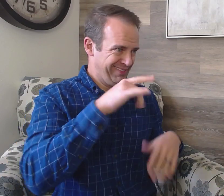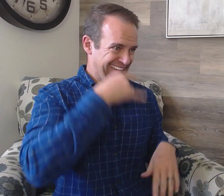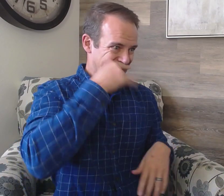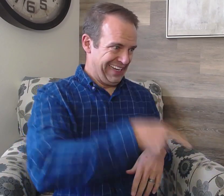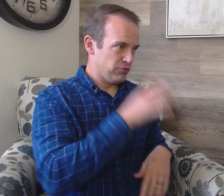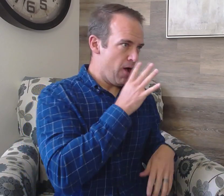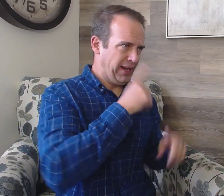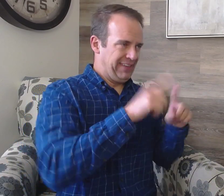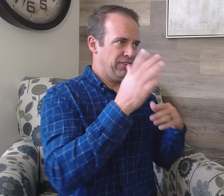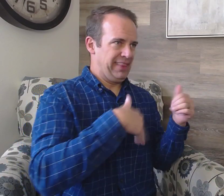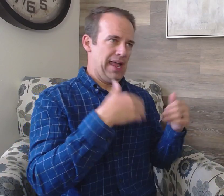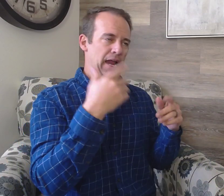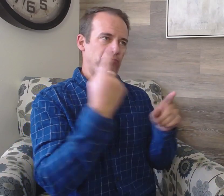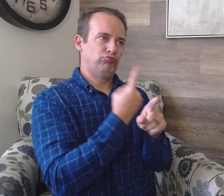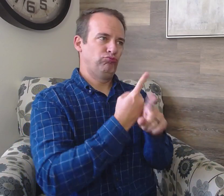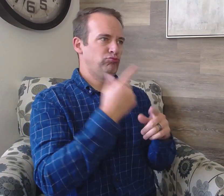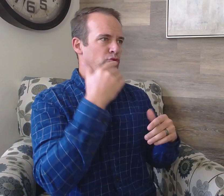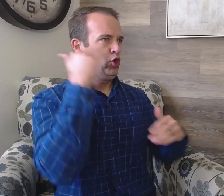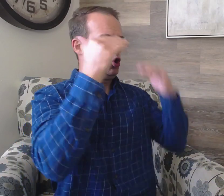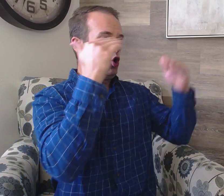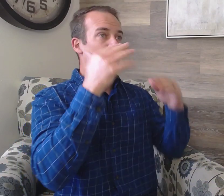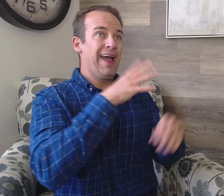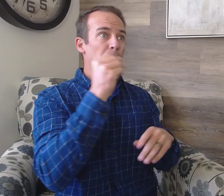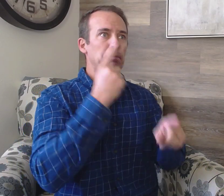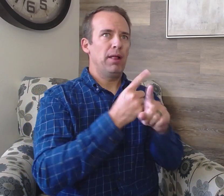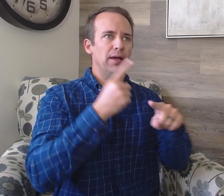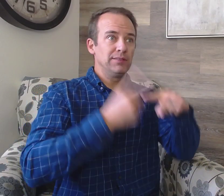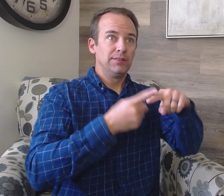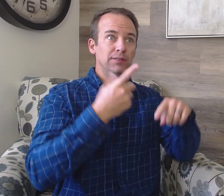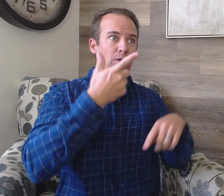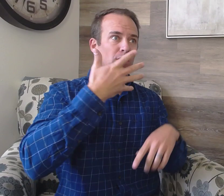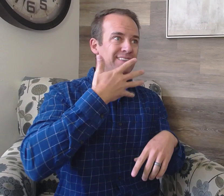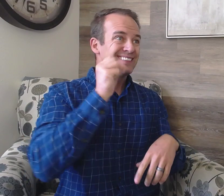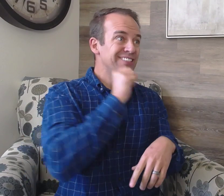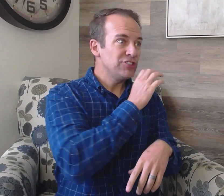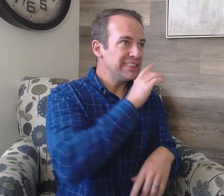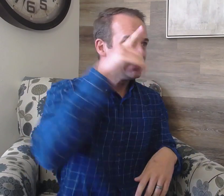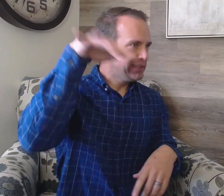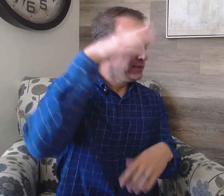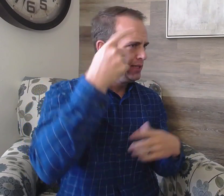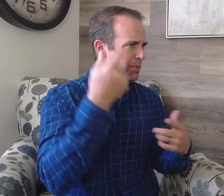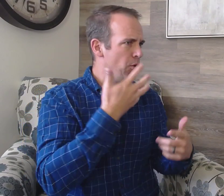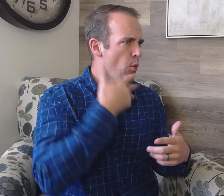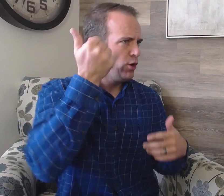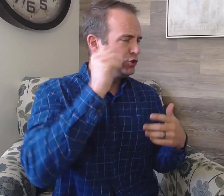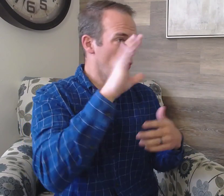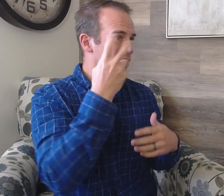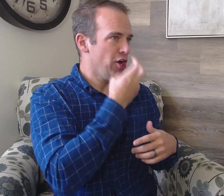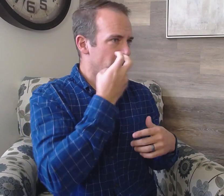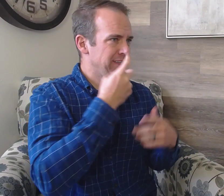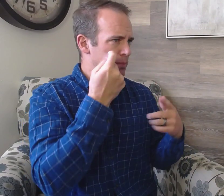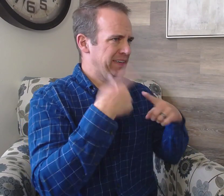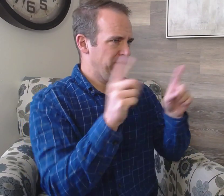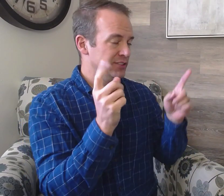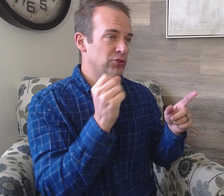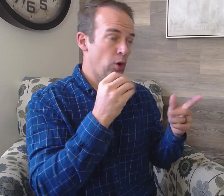Kids talk different compared to typical adults and they talk different compared to senior citizens So lip-reading is different for every person